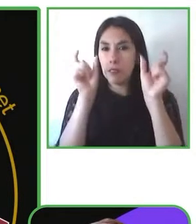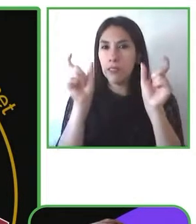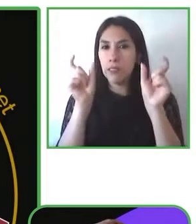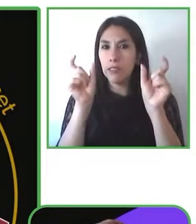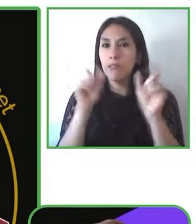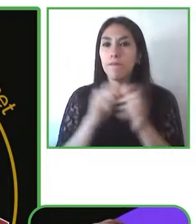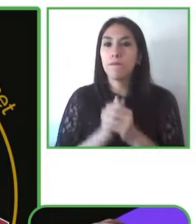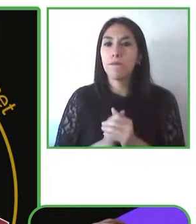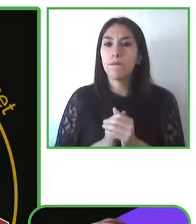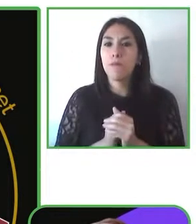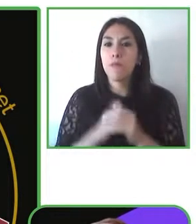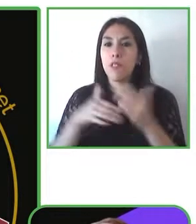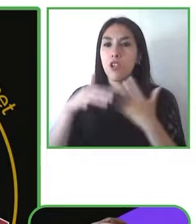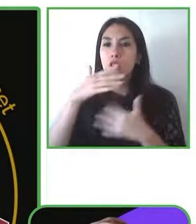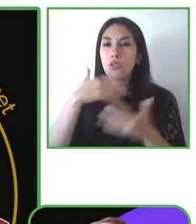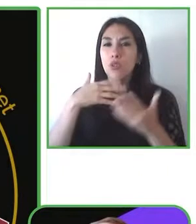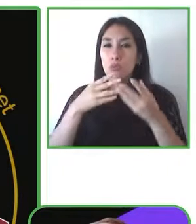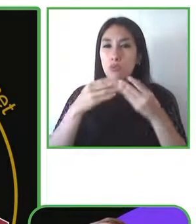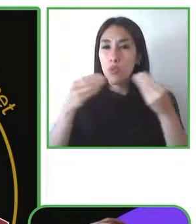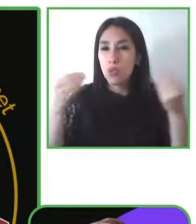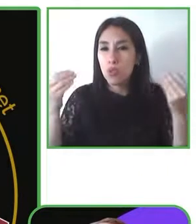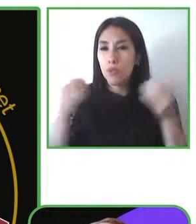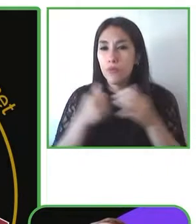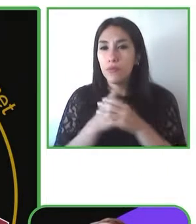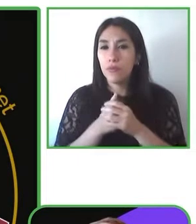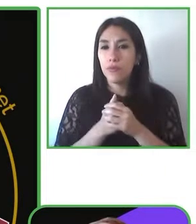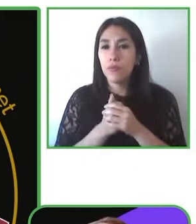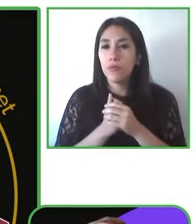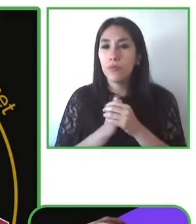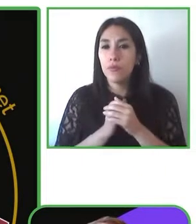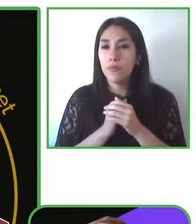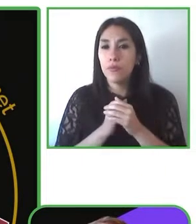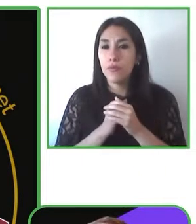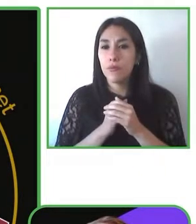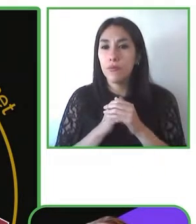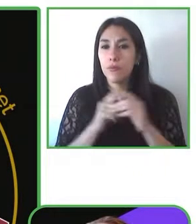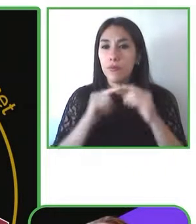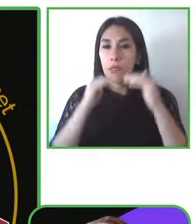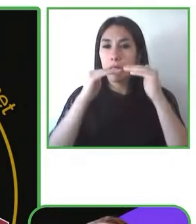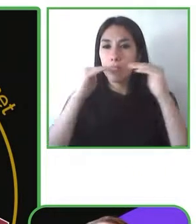accessibility and diversity program and planet with decarbonization and sustainability programs